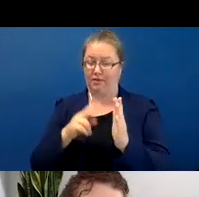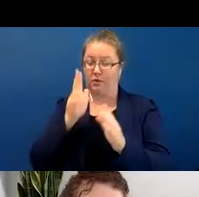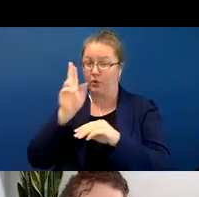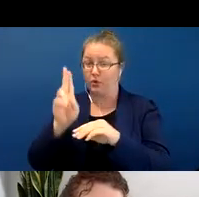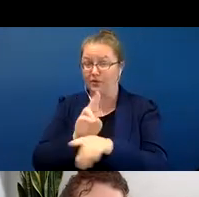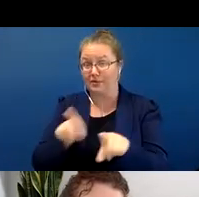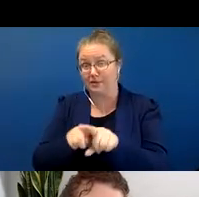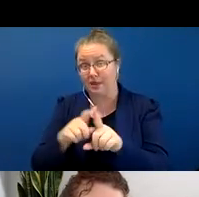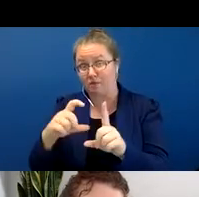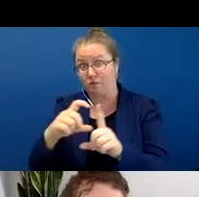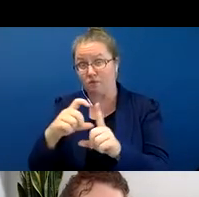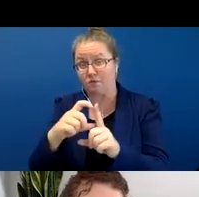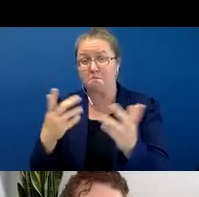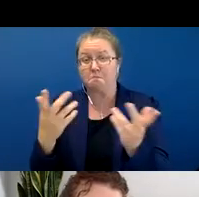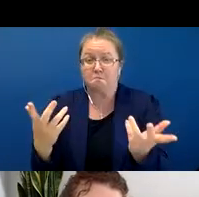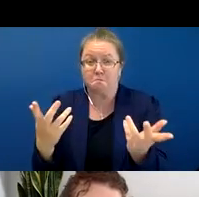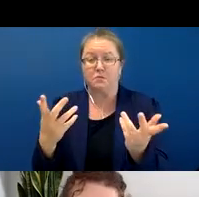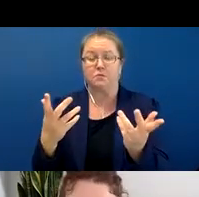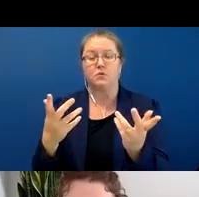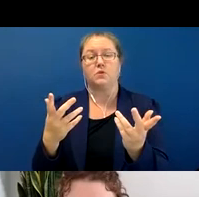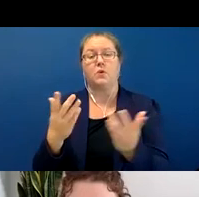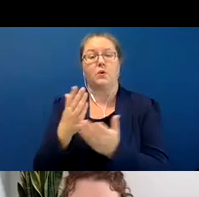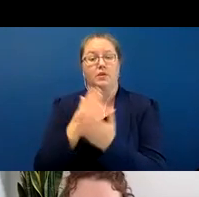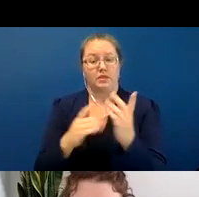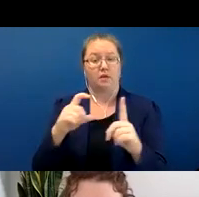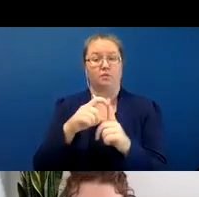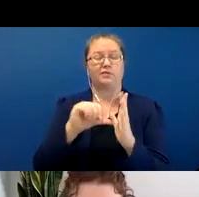being used in the carry, if that makes sense.